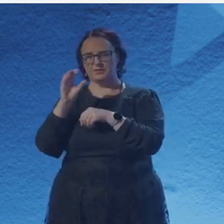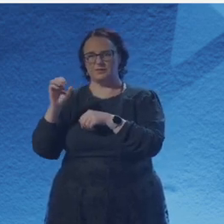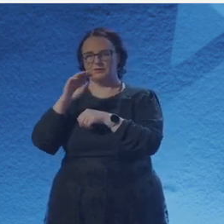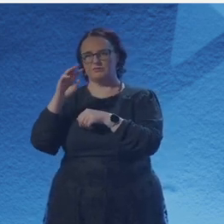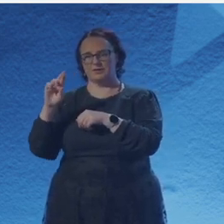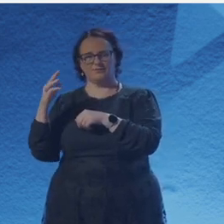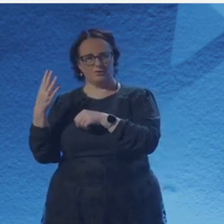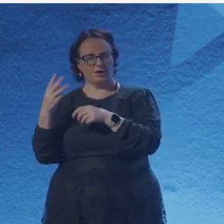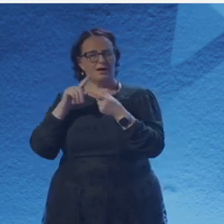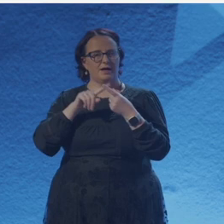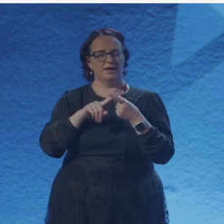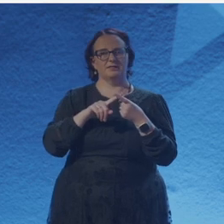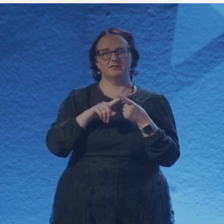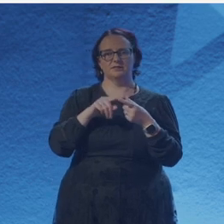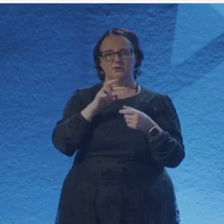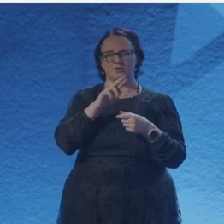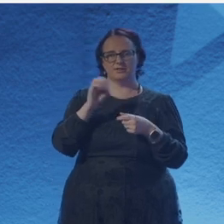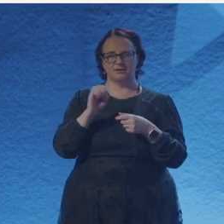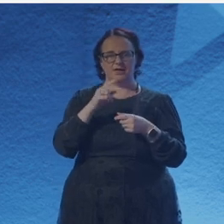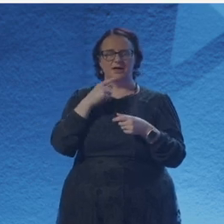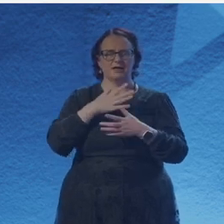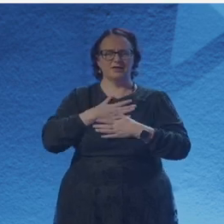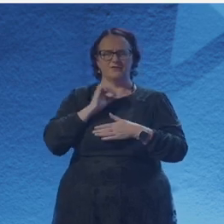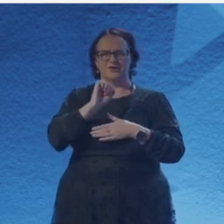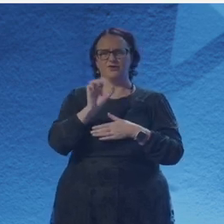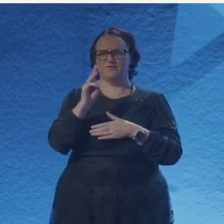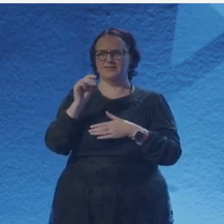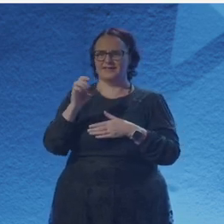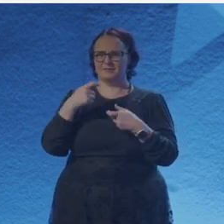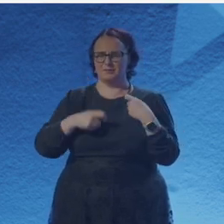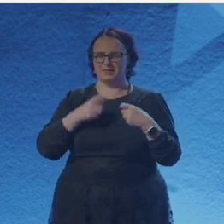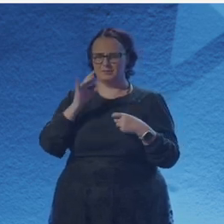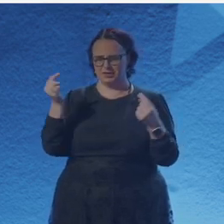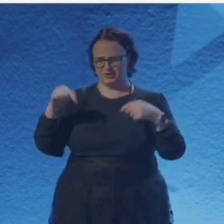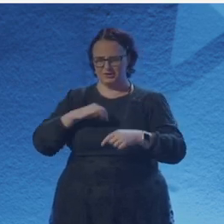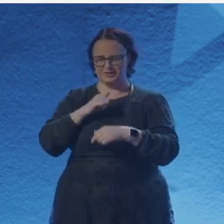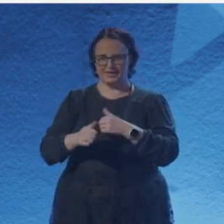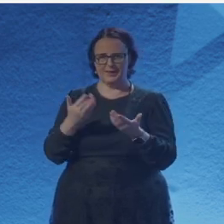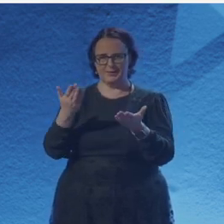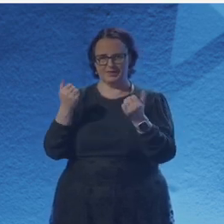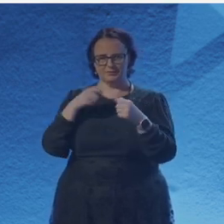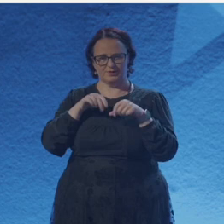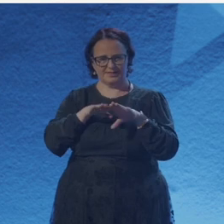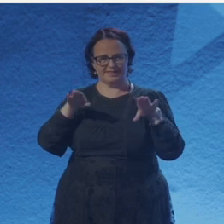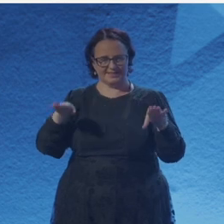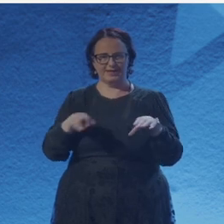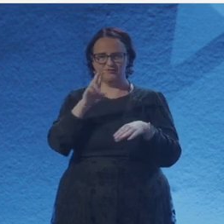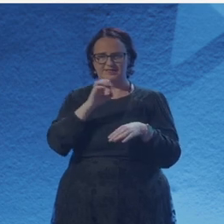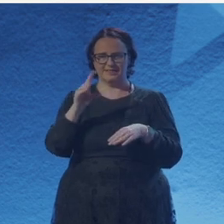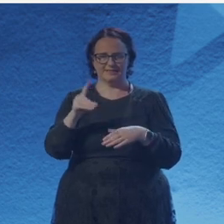“In Her Jaws” by Banshee Press 2022 was shortlisted for the Seamus Heaney Poetry Prize for First Collection and the Yeats Society Poetry Prize.